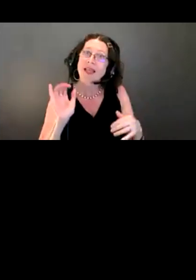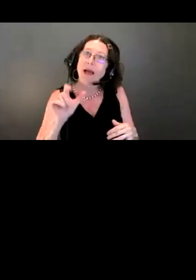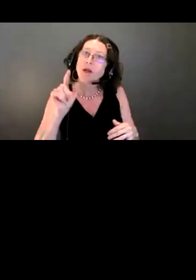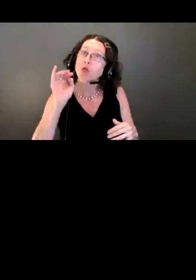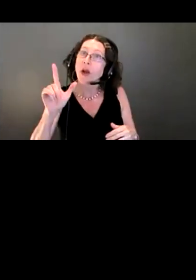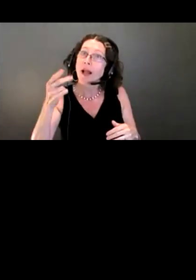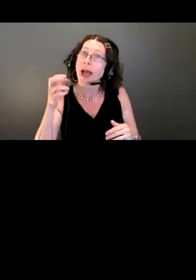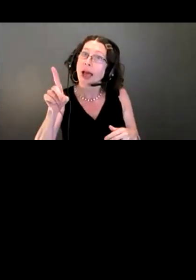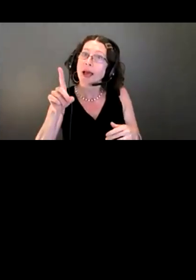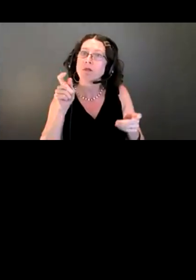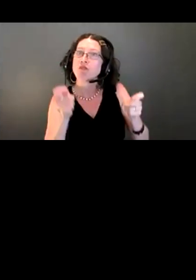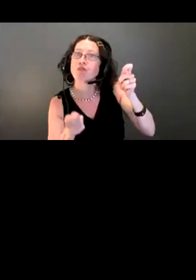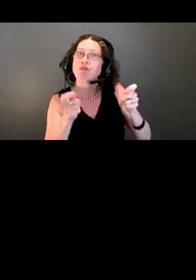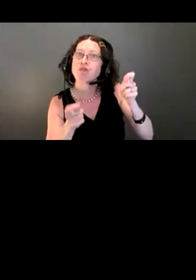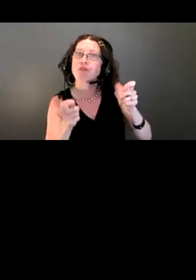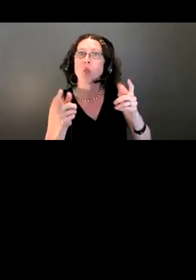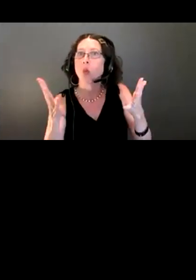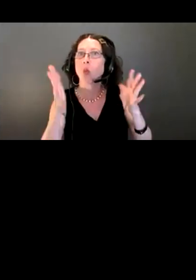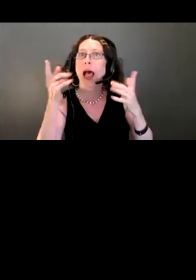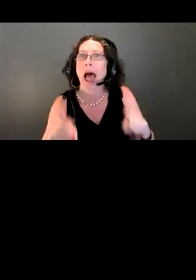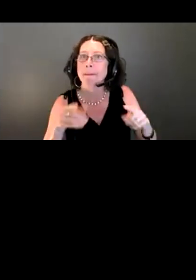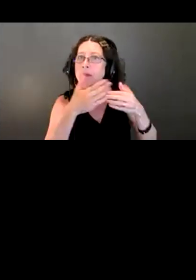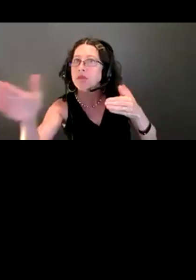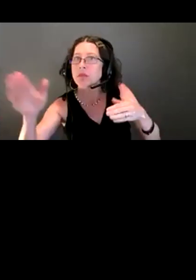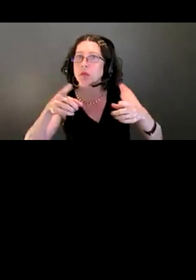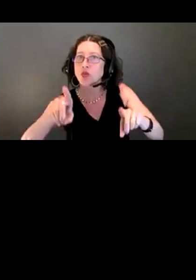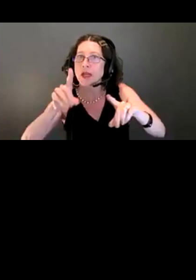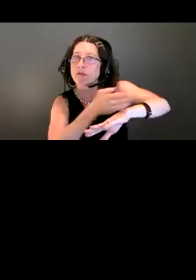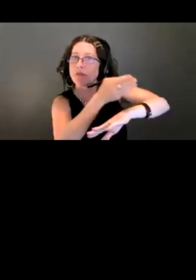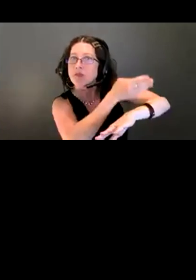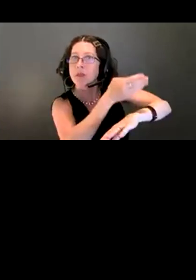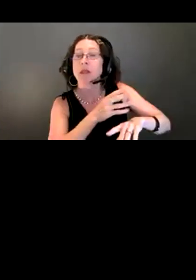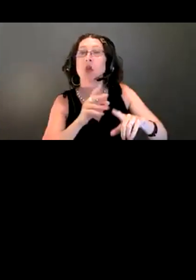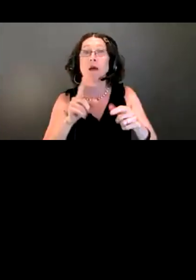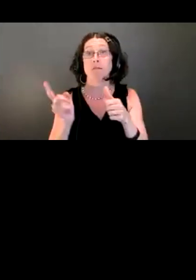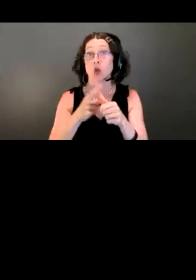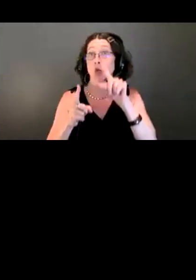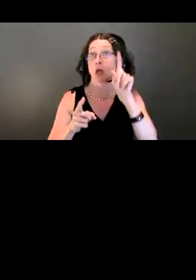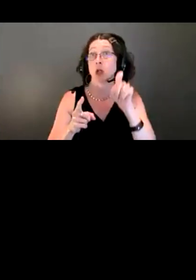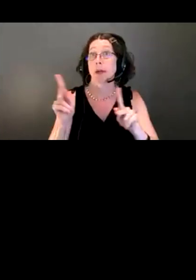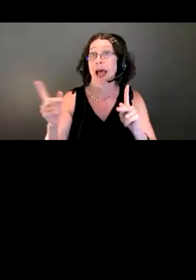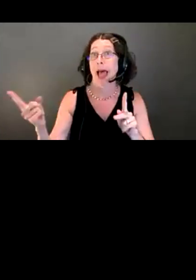The first question that everybody always asks us, so if it's in your mind, that's totally fine, why is King County